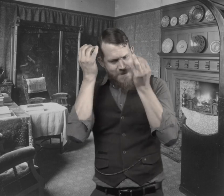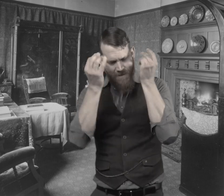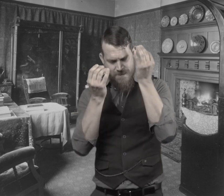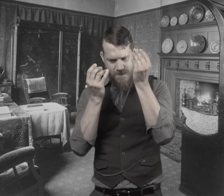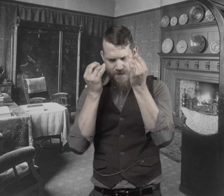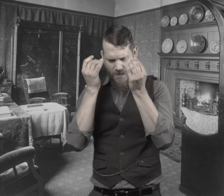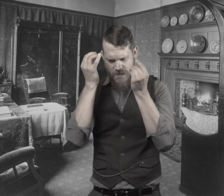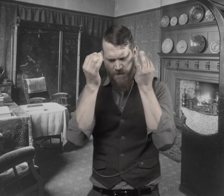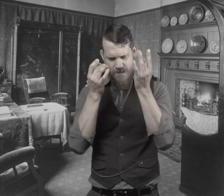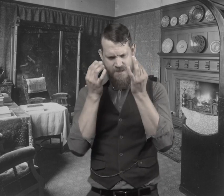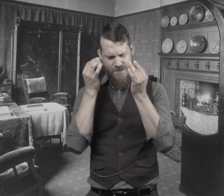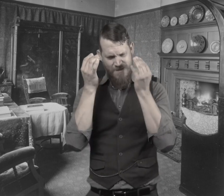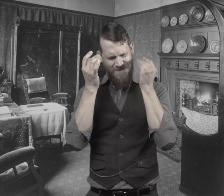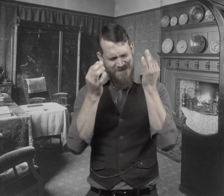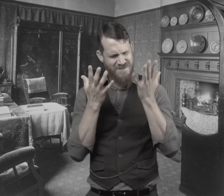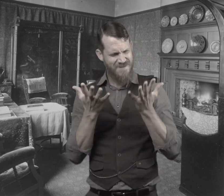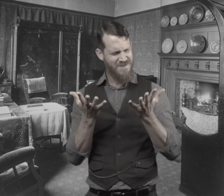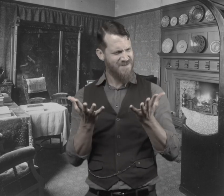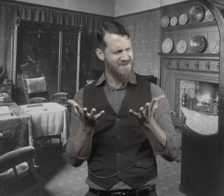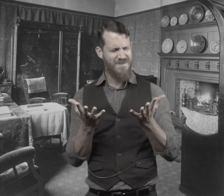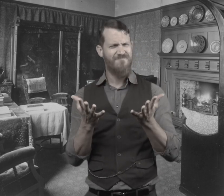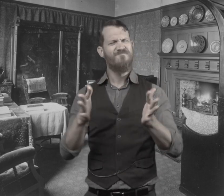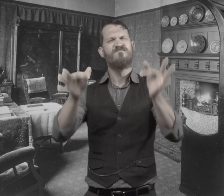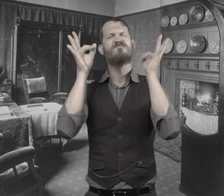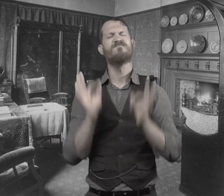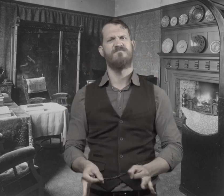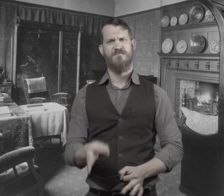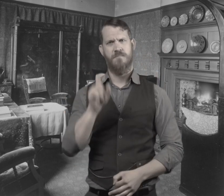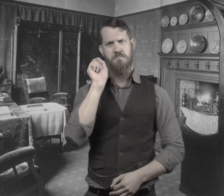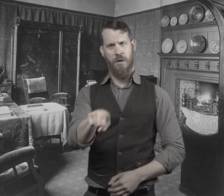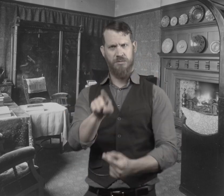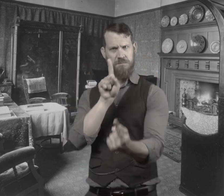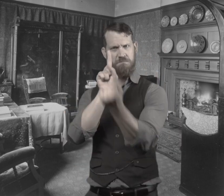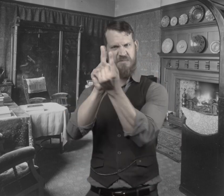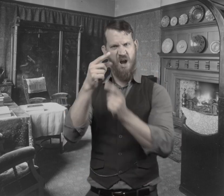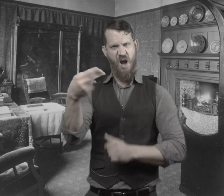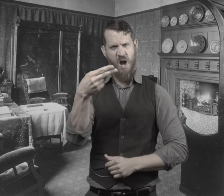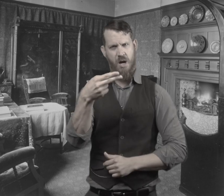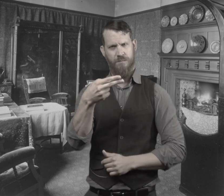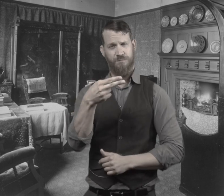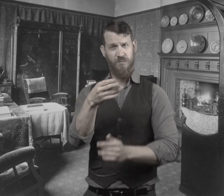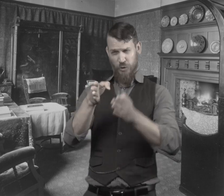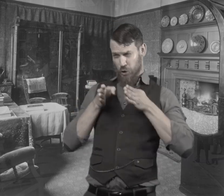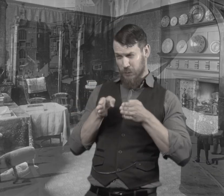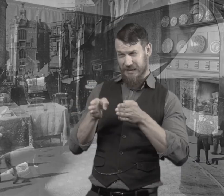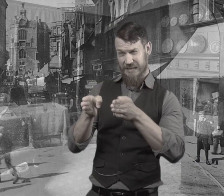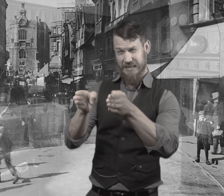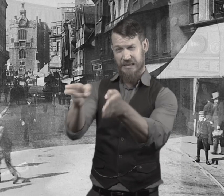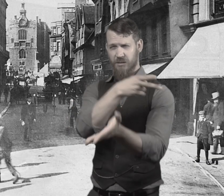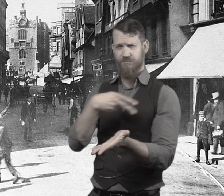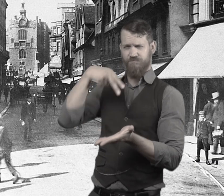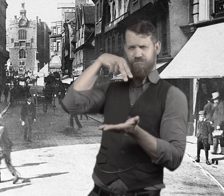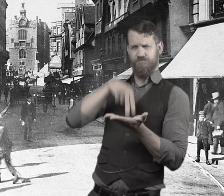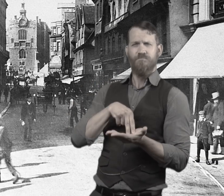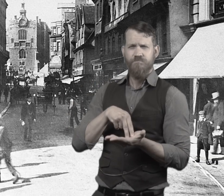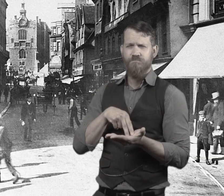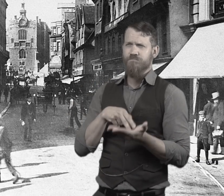He was worried about the will and he decides that he's going to go confront Mr. Hyde.